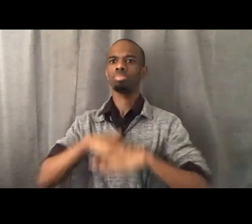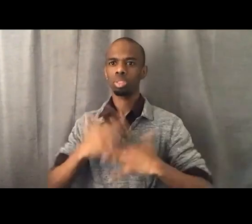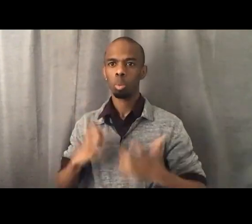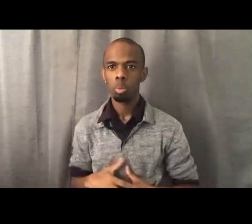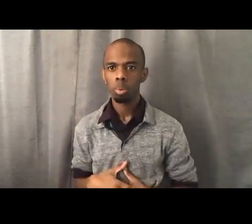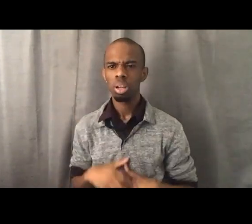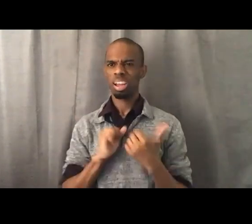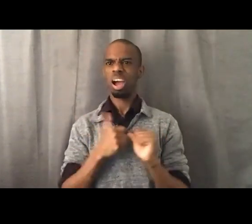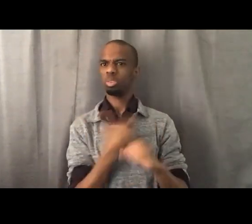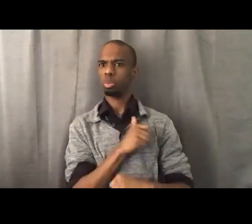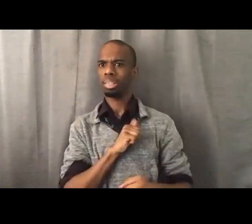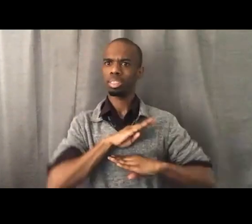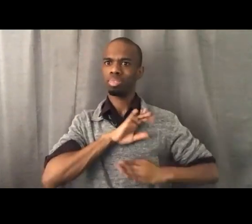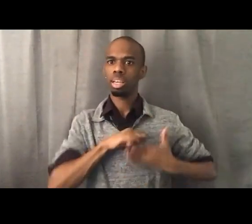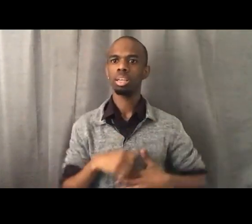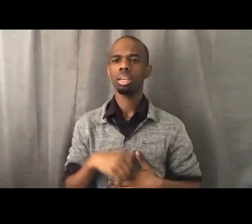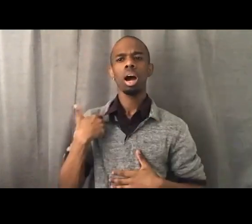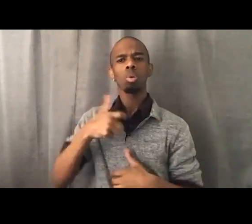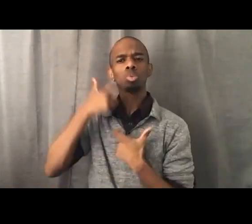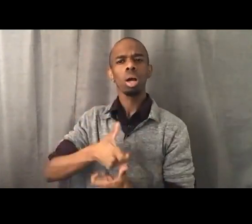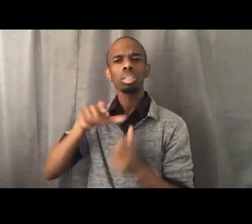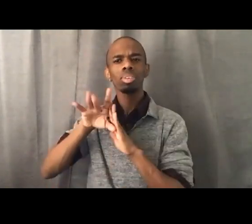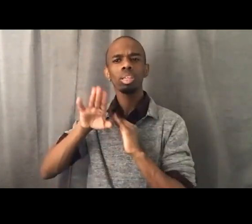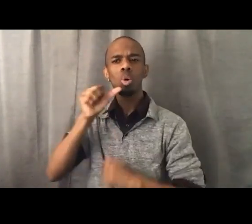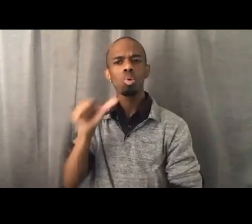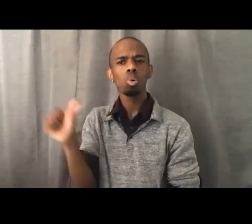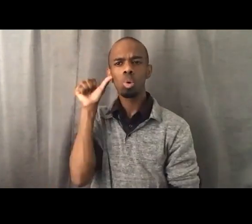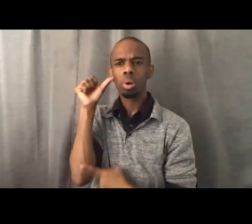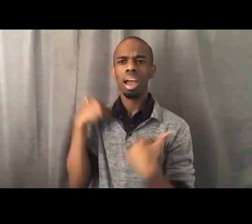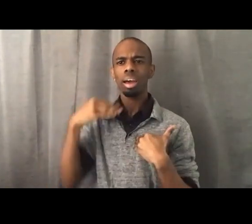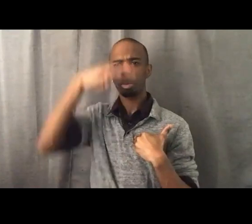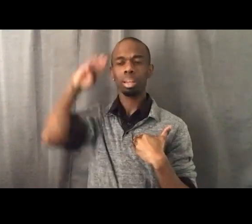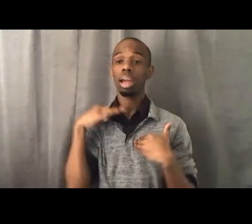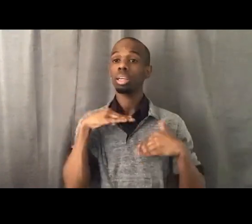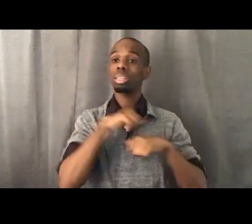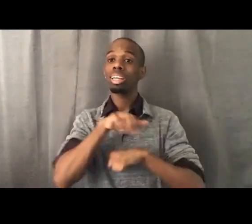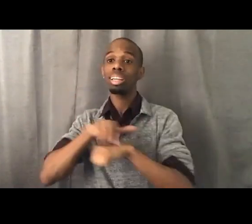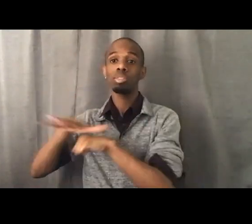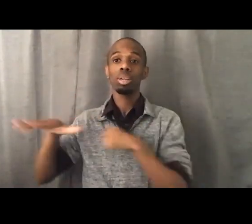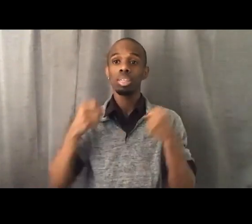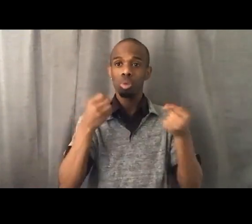where there was a Black delivery driver, in a white affluent area in San Francisco.